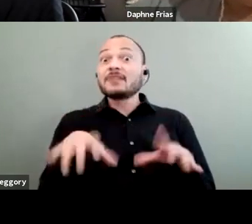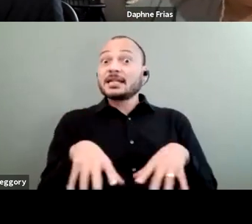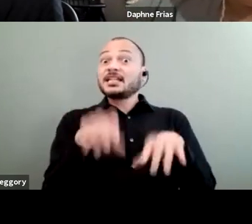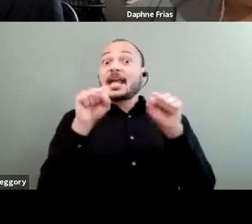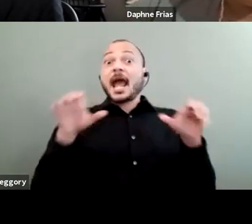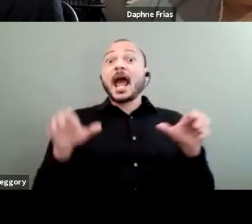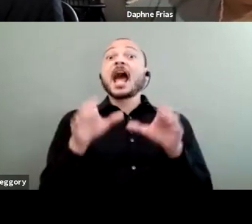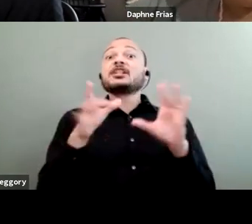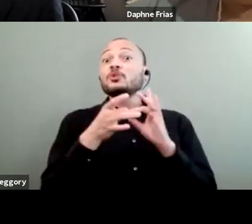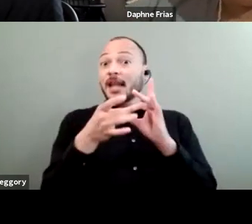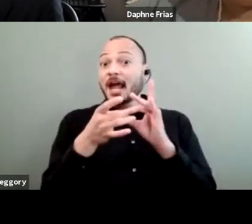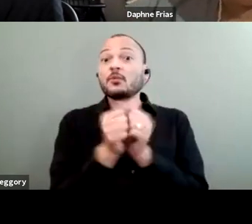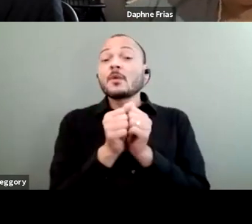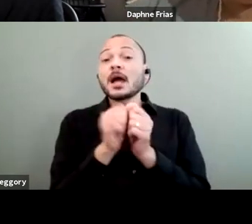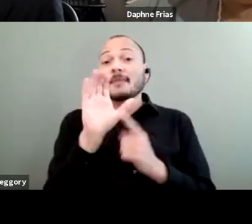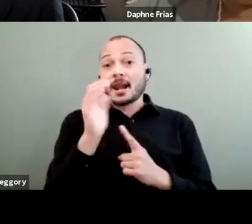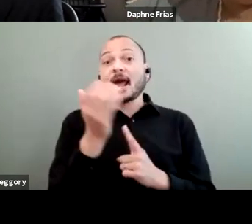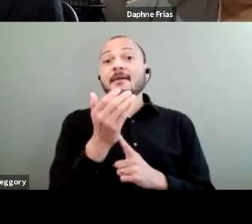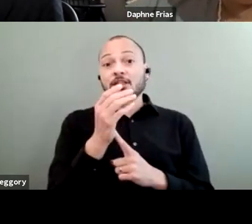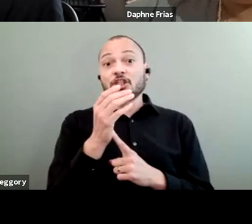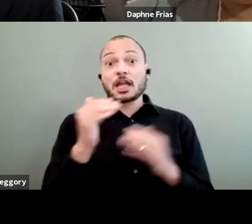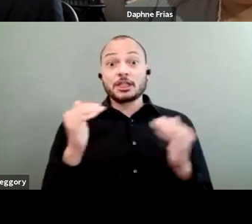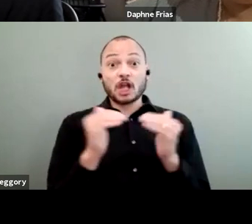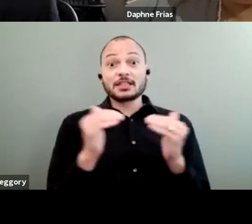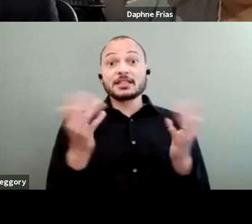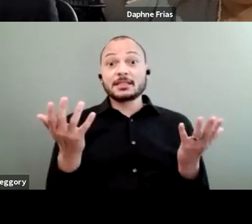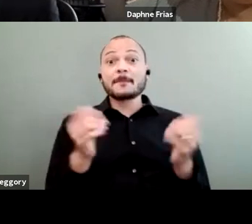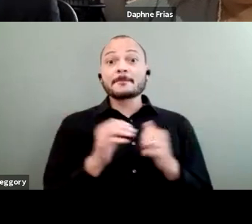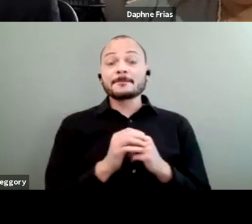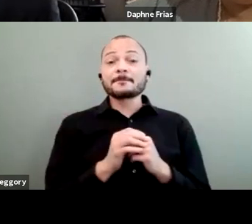climate justice or environmental justice.